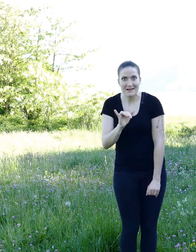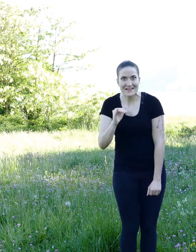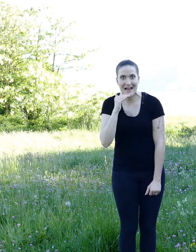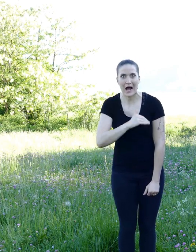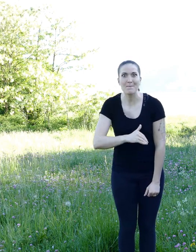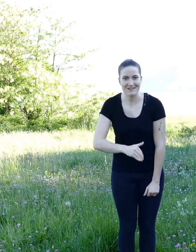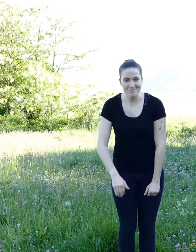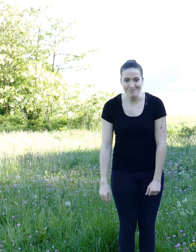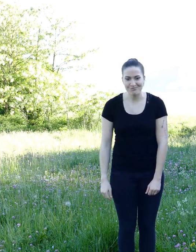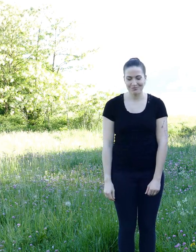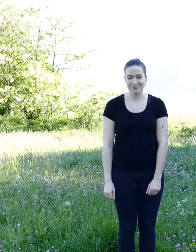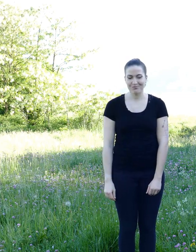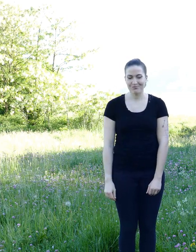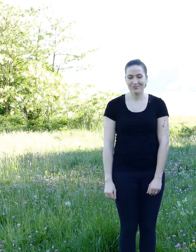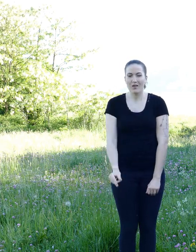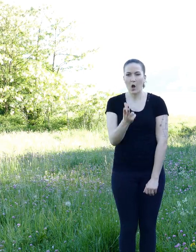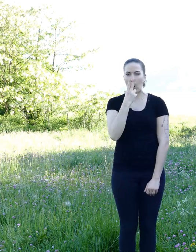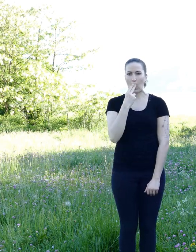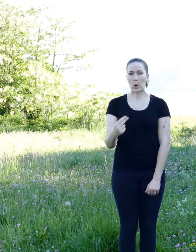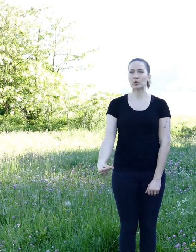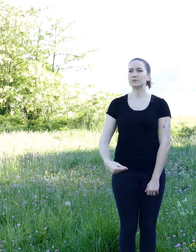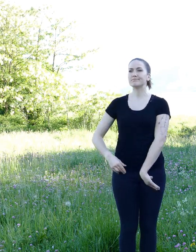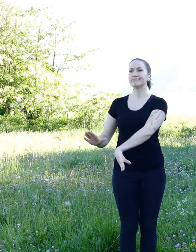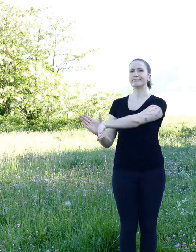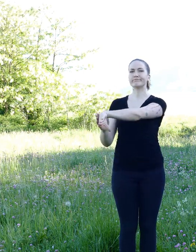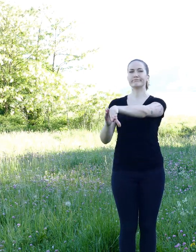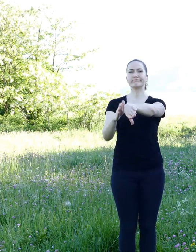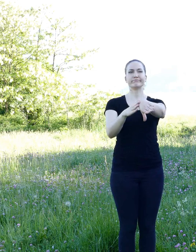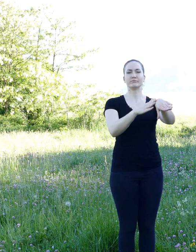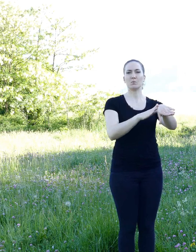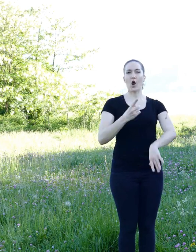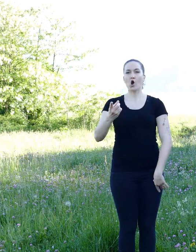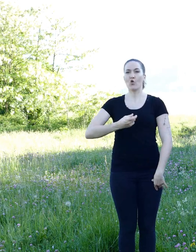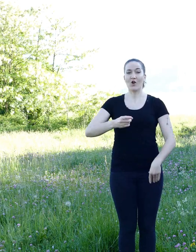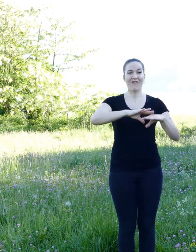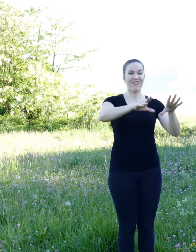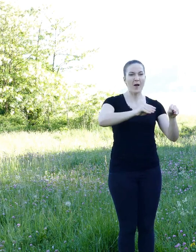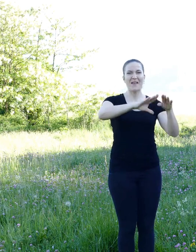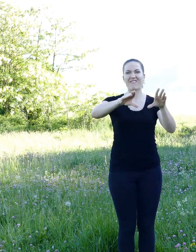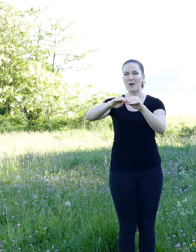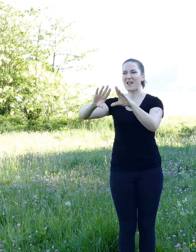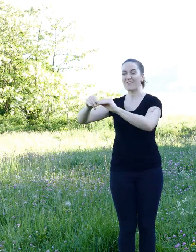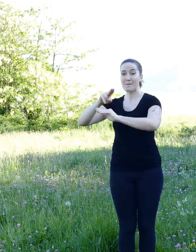To do so, the Fox convoked all the families of gerbils to the police office.